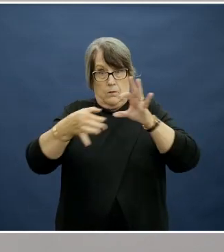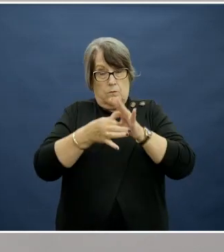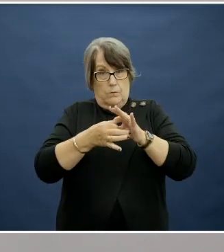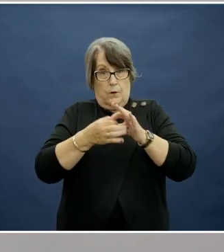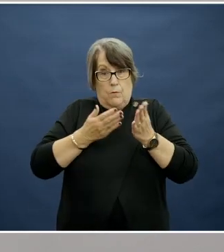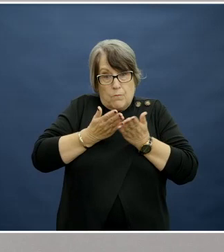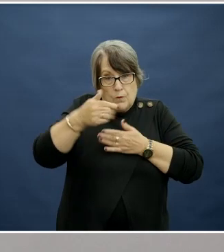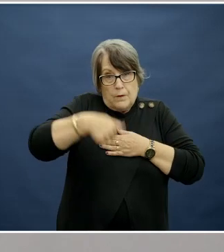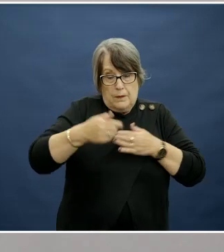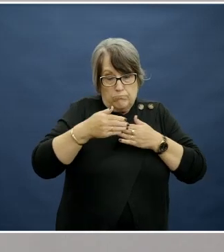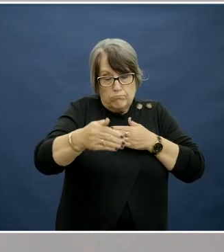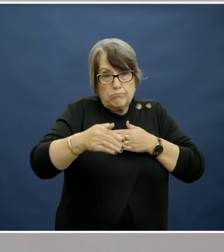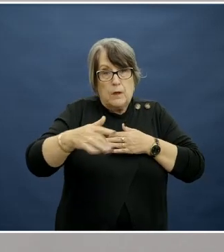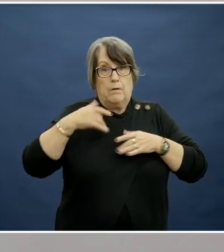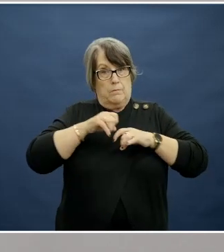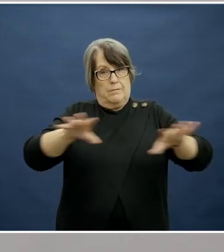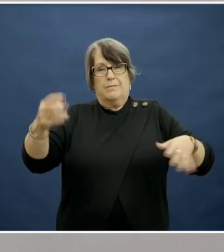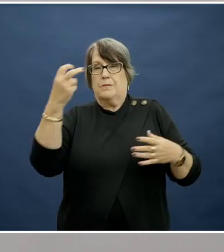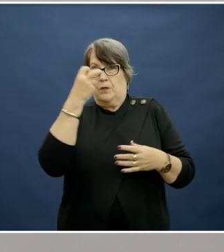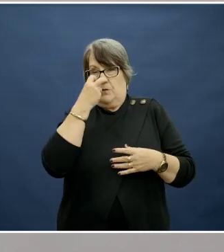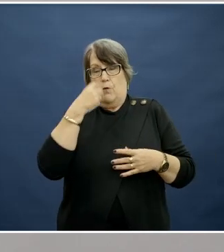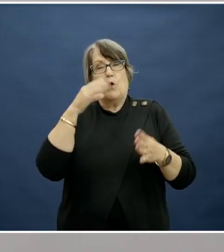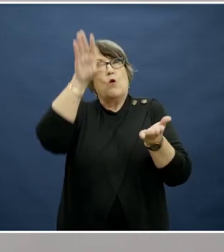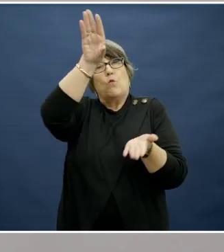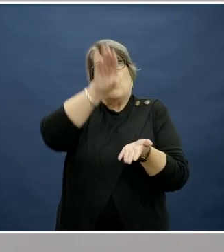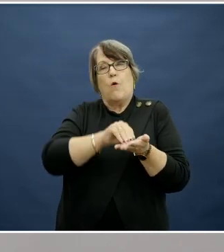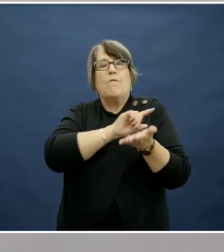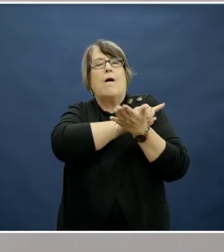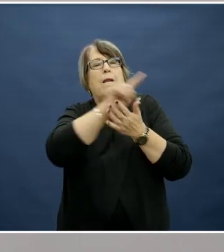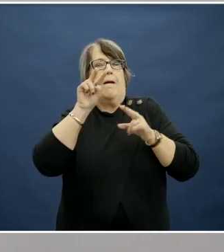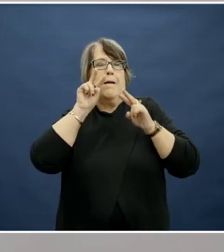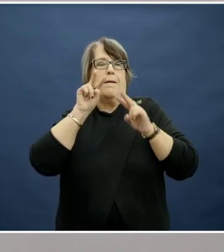of this livestream tonight, we are recording it for later viewing and you can view it on